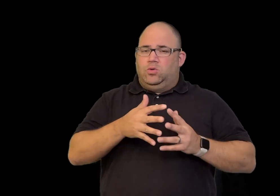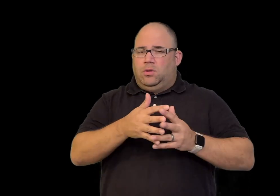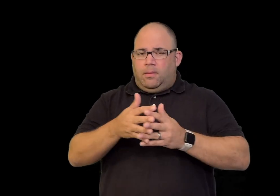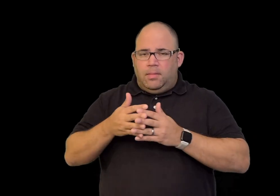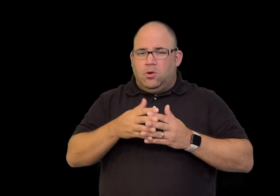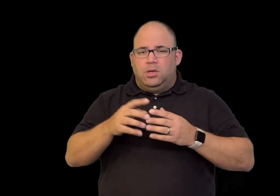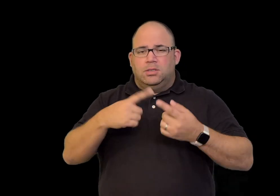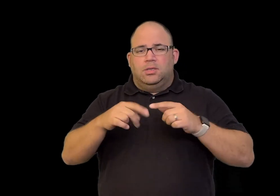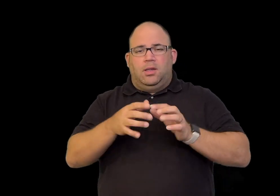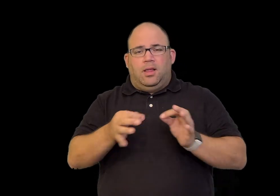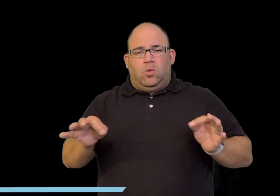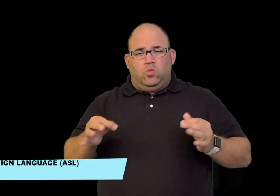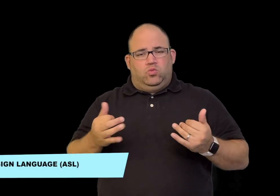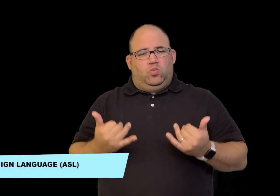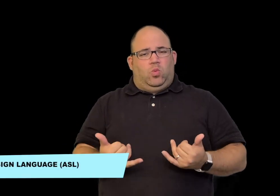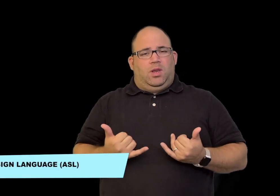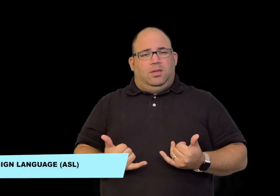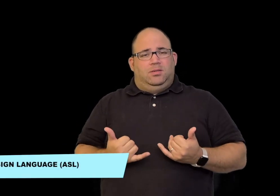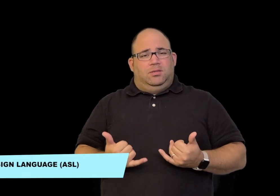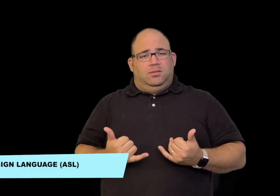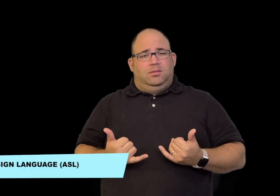American Sign Language.